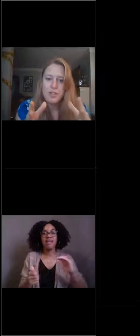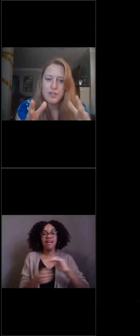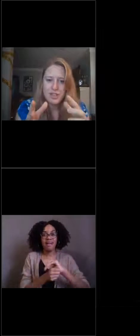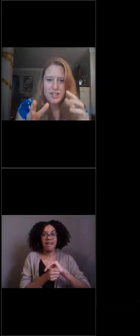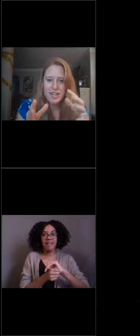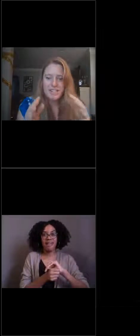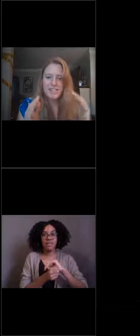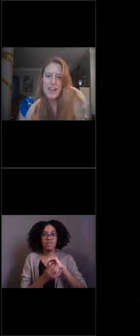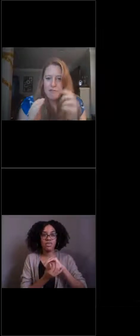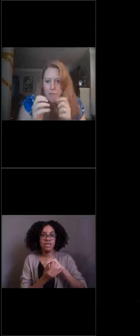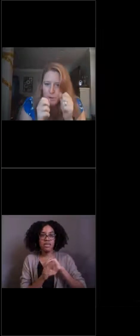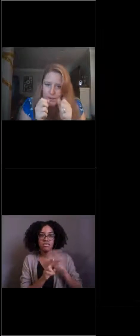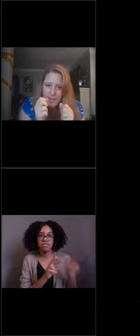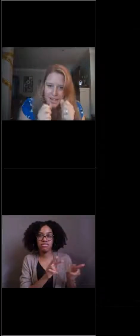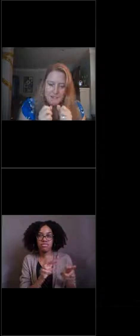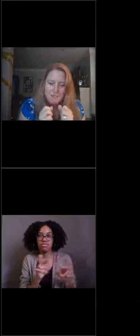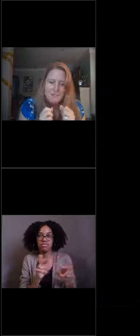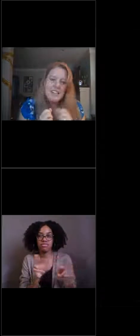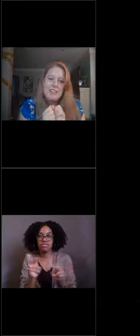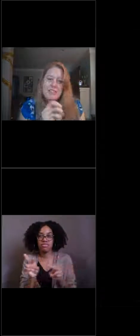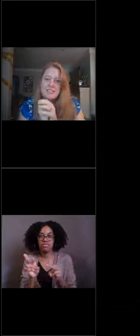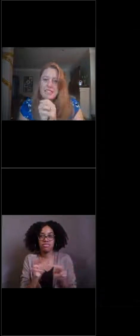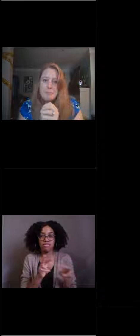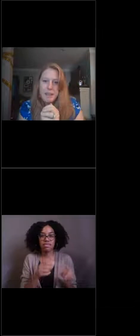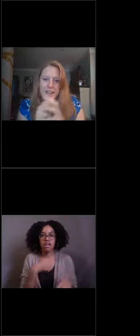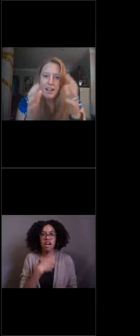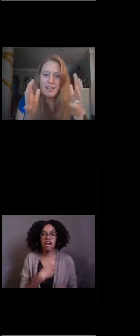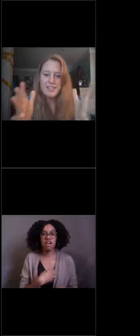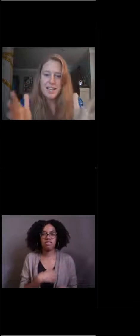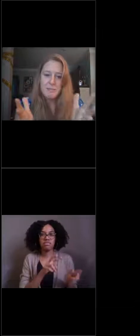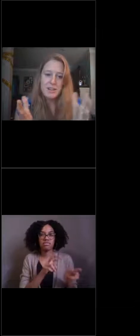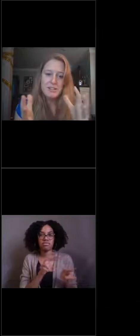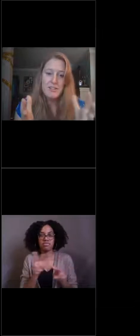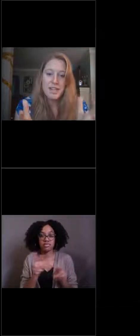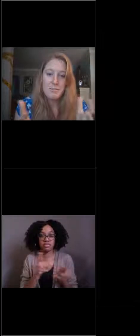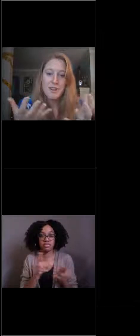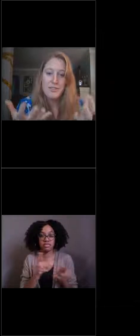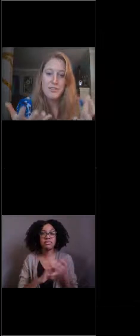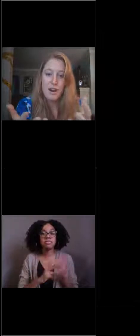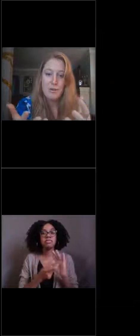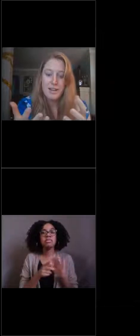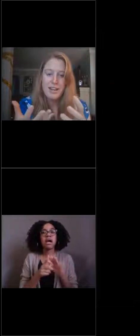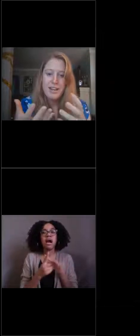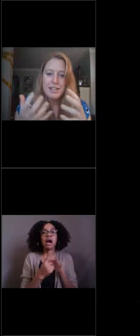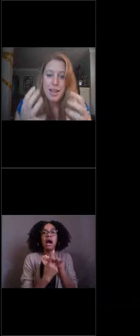So what this fish has done is they have buried themselves deep in a sediment, soft sediment environment.